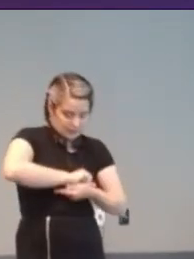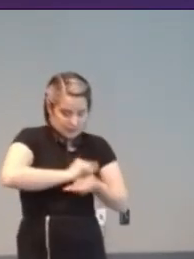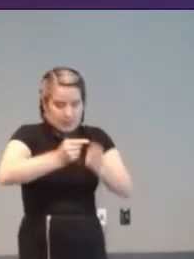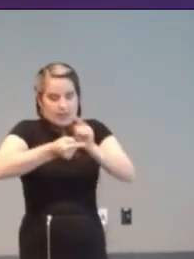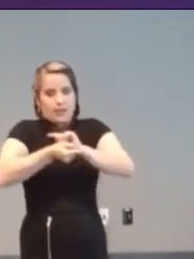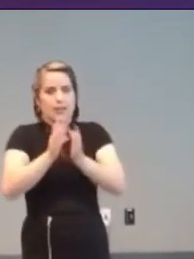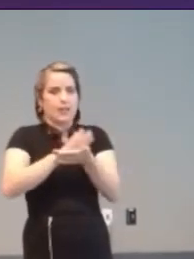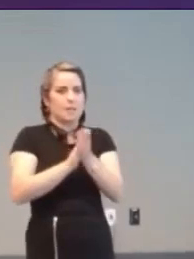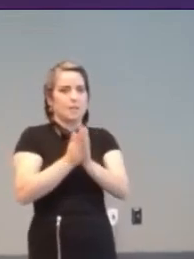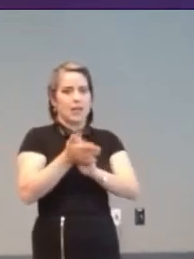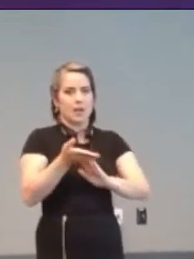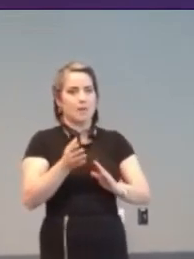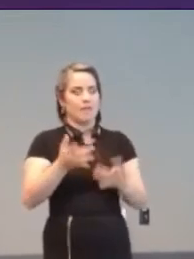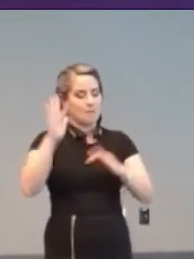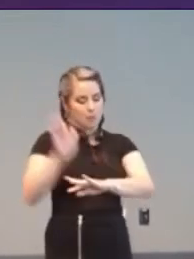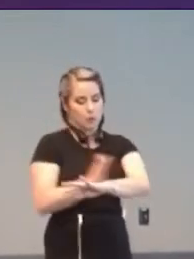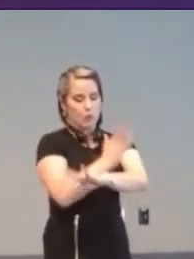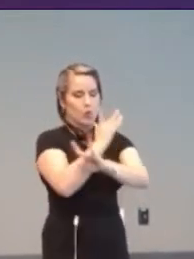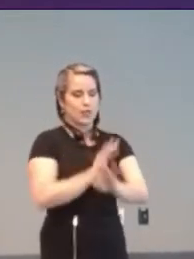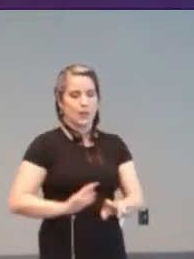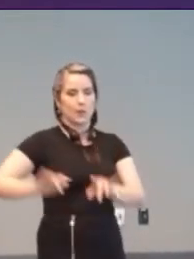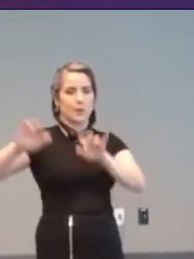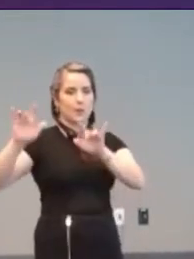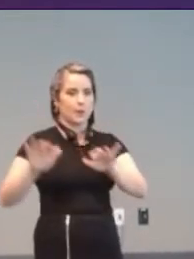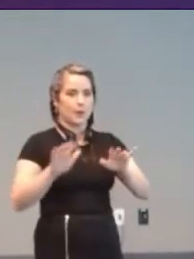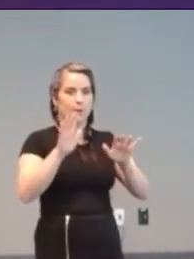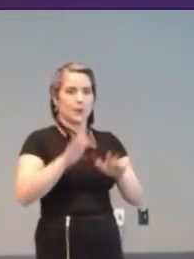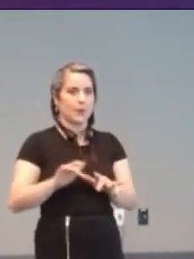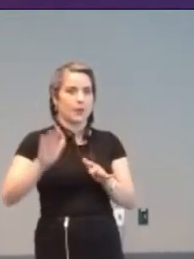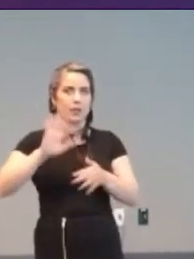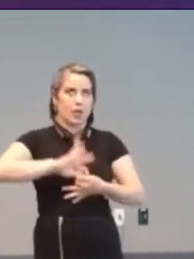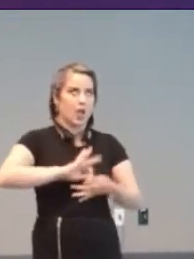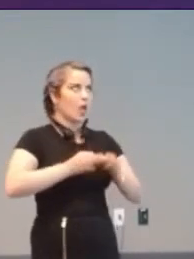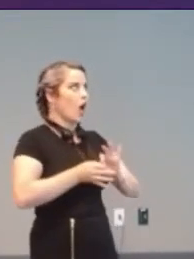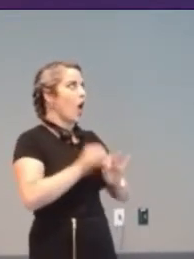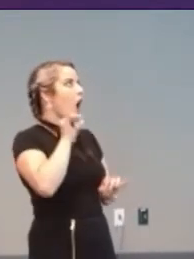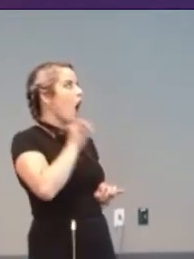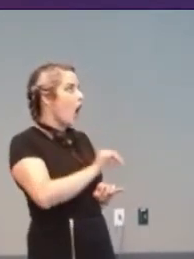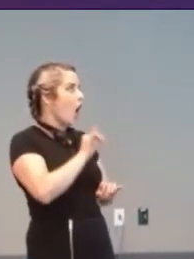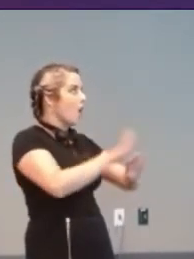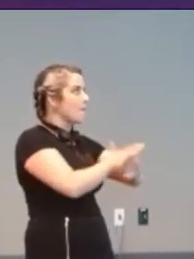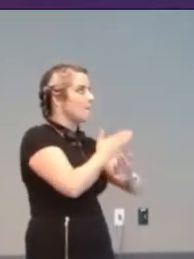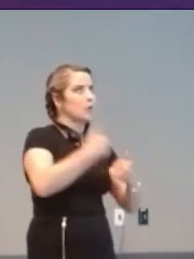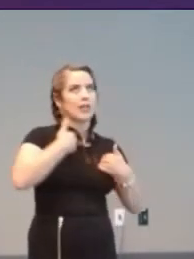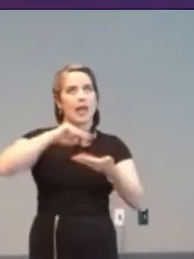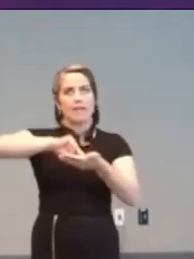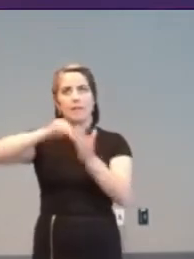musical tones which were possible to reinterpret as meaningful words.